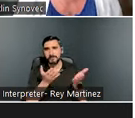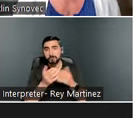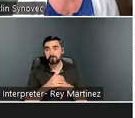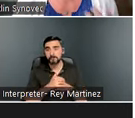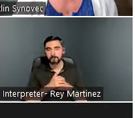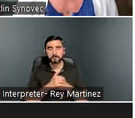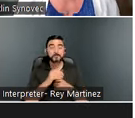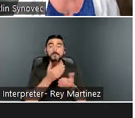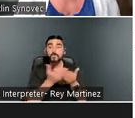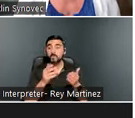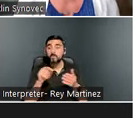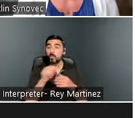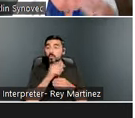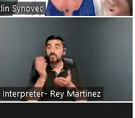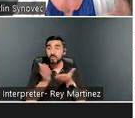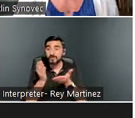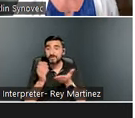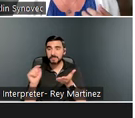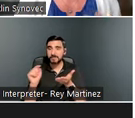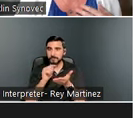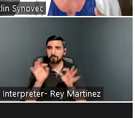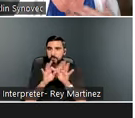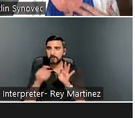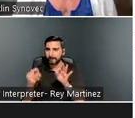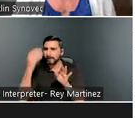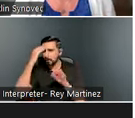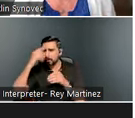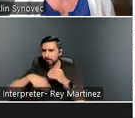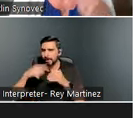services are brain injury informed so that our systems and people are able to navigate them,